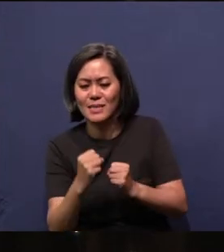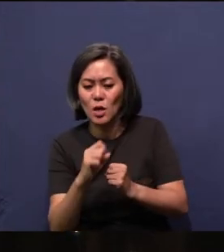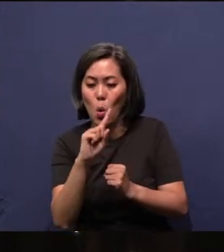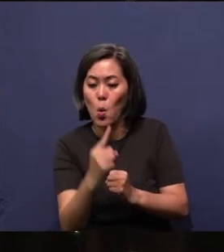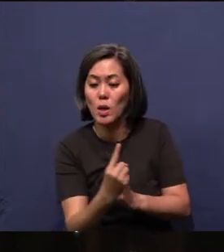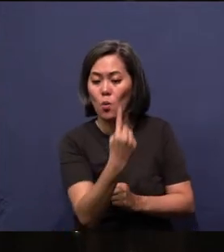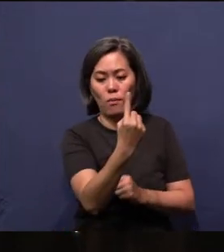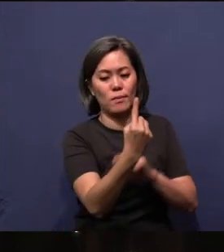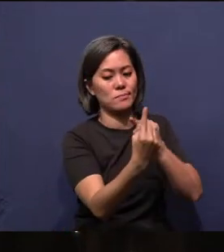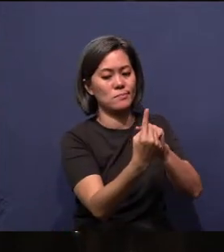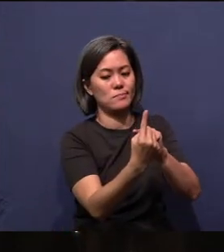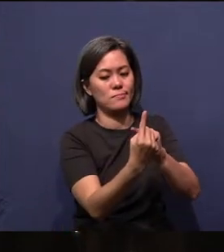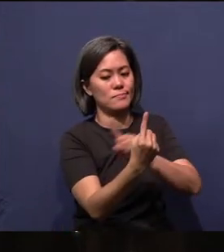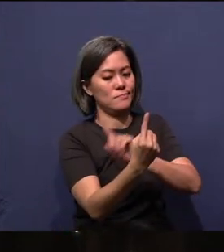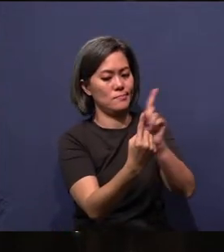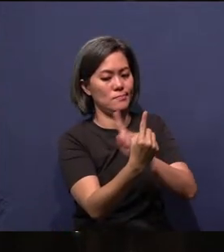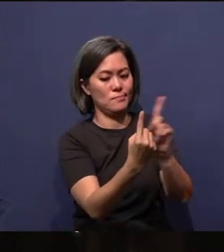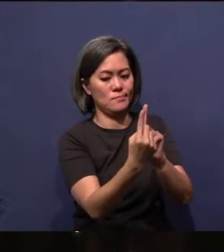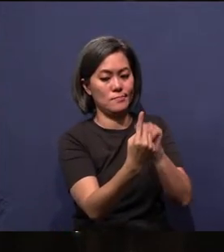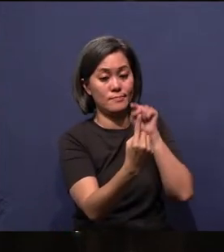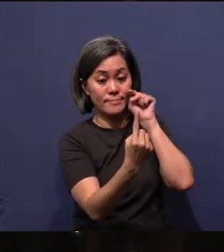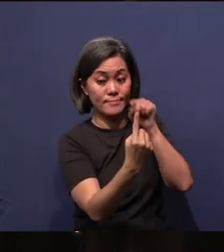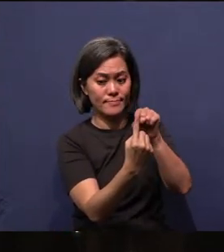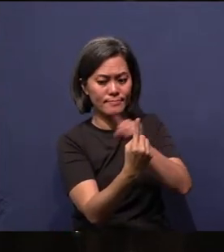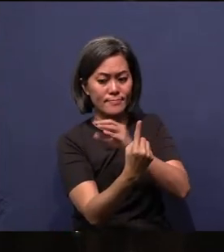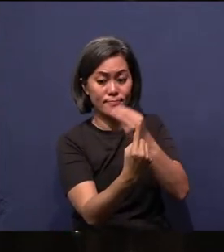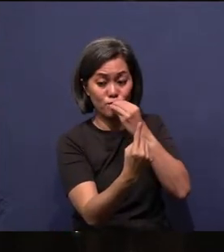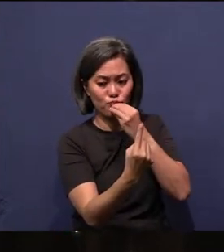Do not eat this tree from this tree because you will die.”